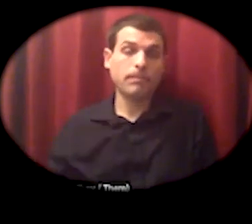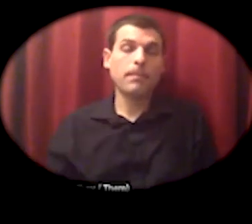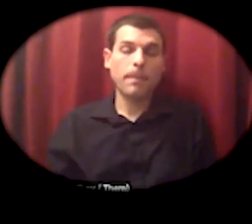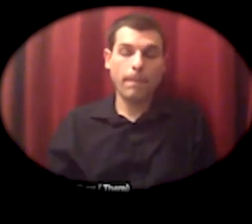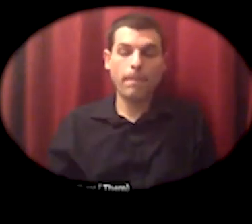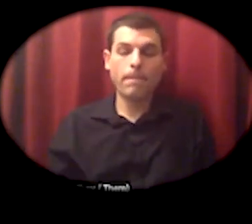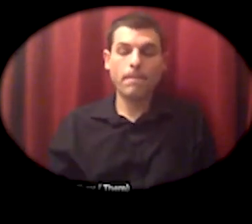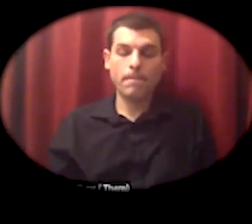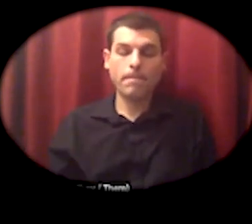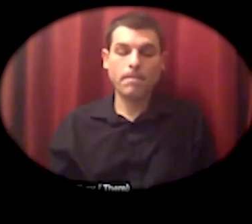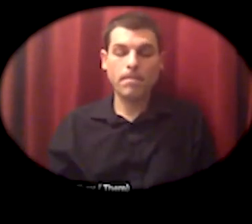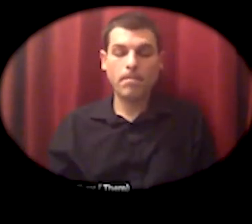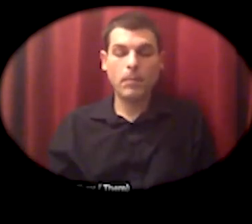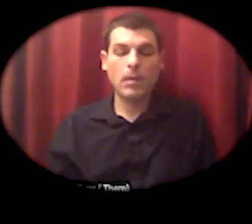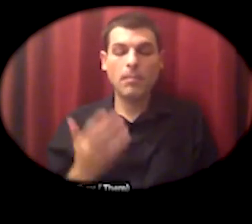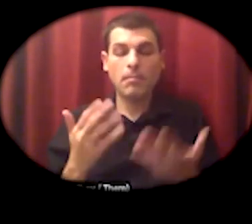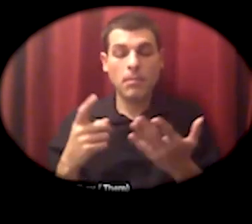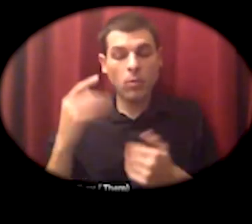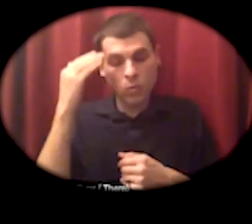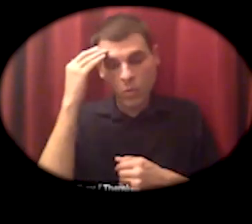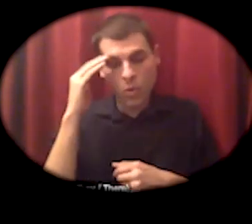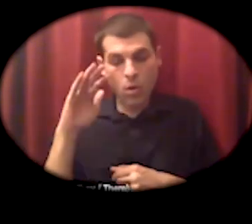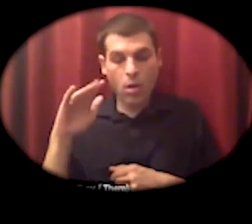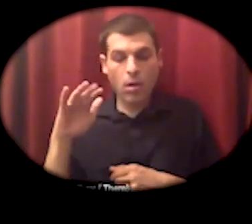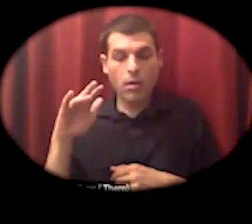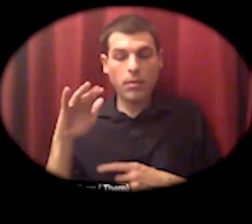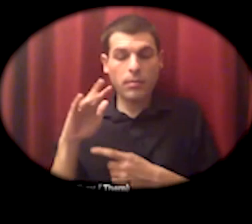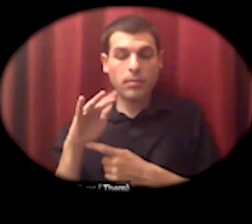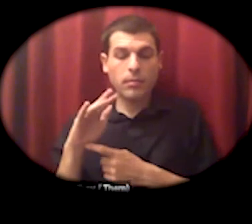if folks are familiar with the the brand in the supermarket called organic valley